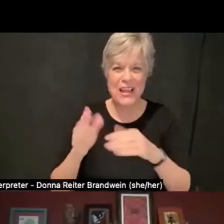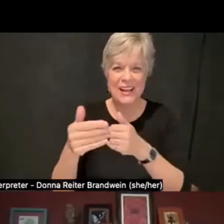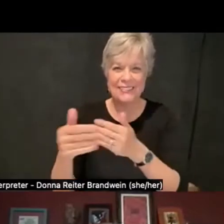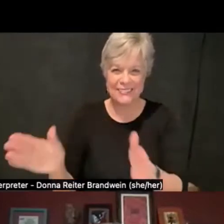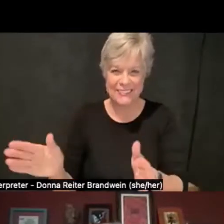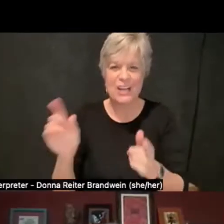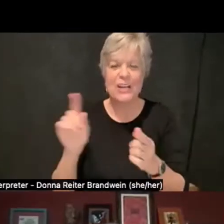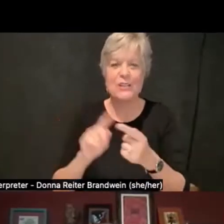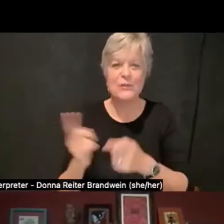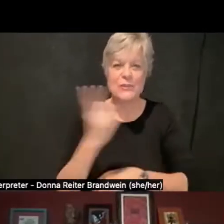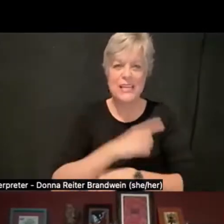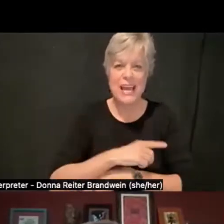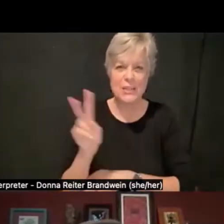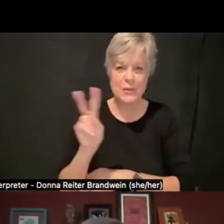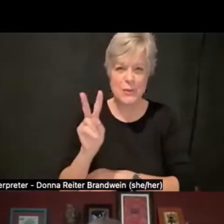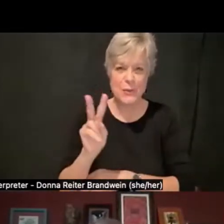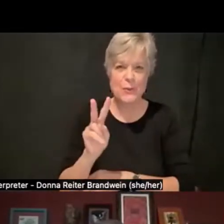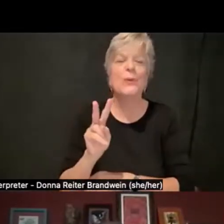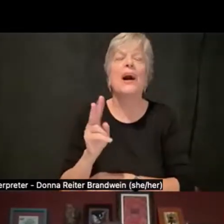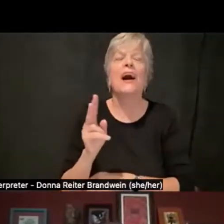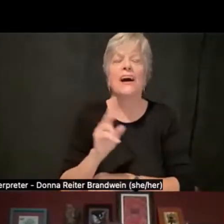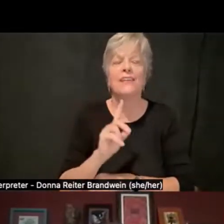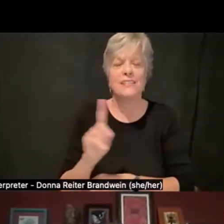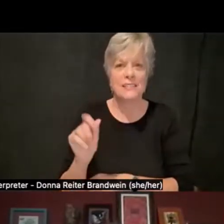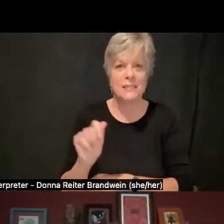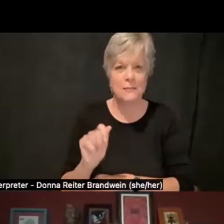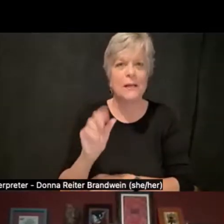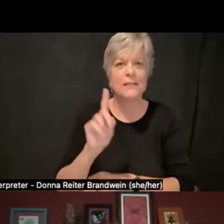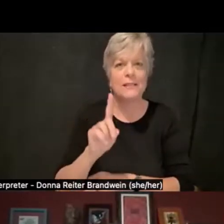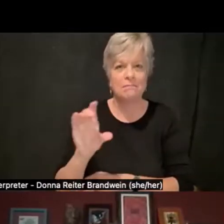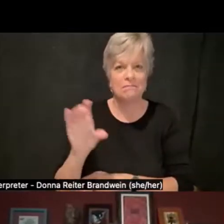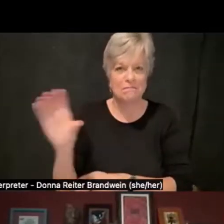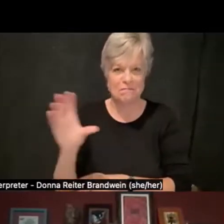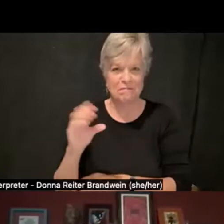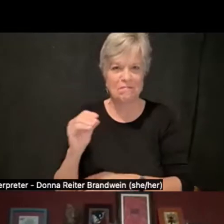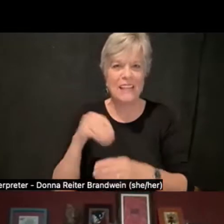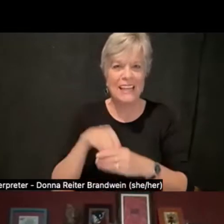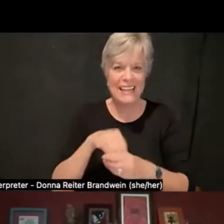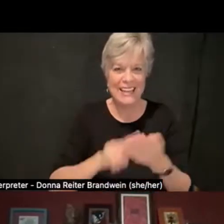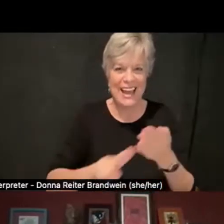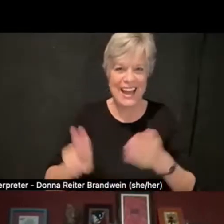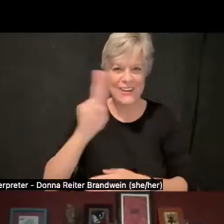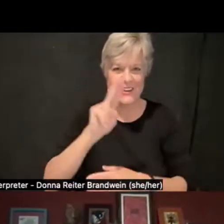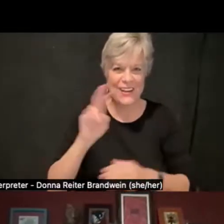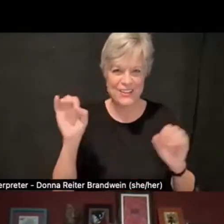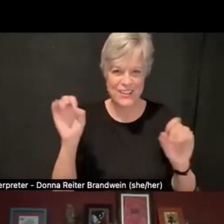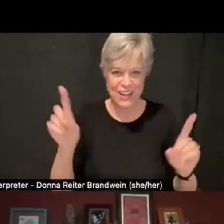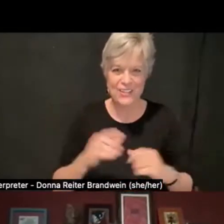on Disability Cultural Centers in Higher Education. I'm so pleased that you could join us tonight.